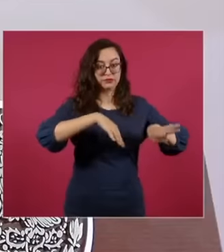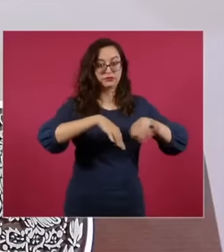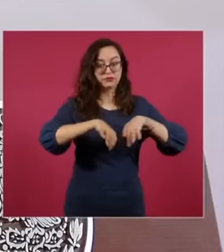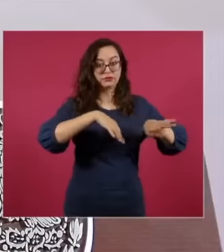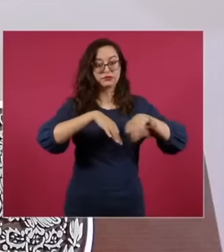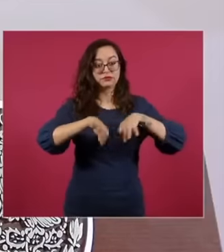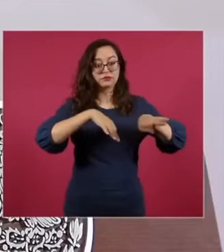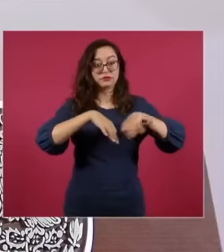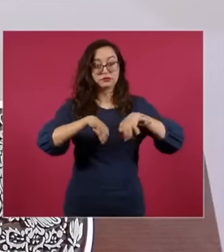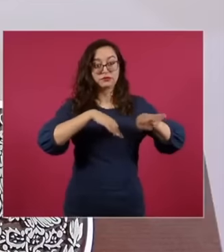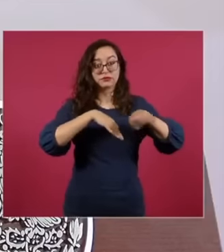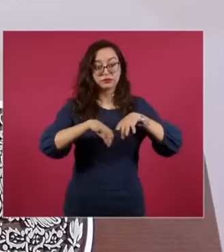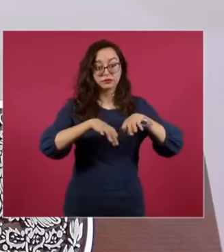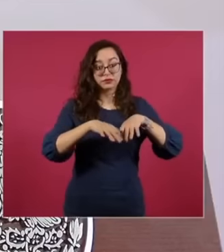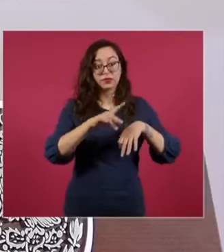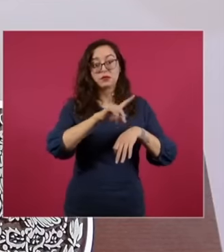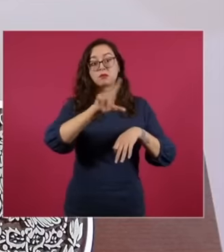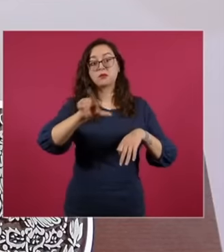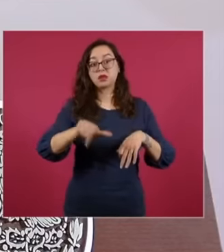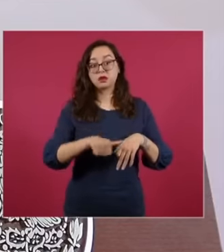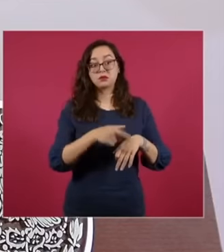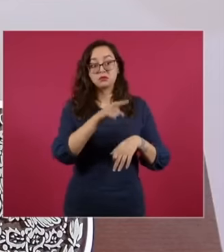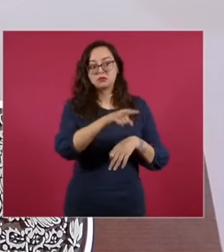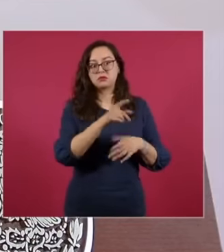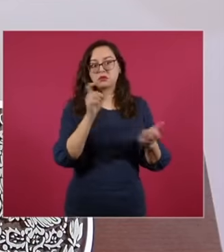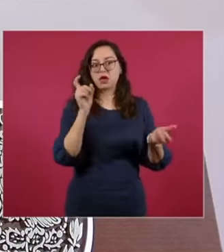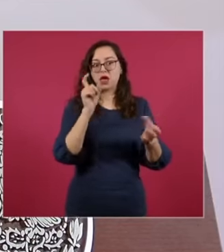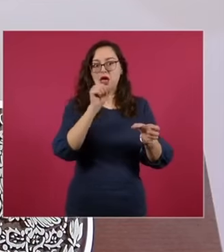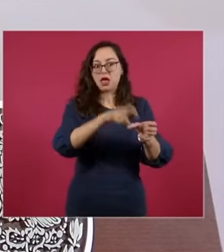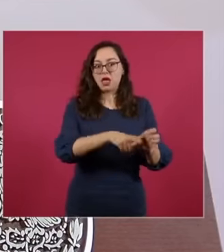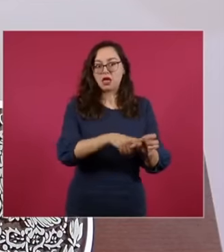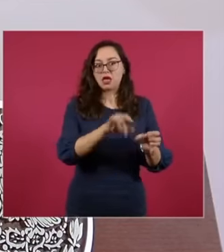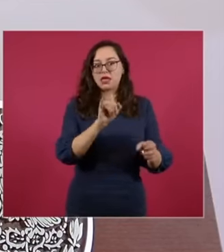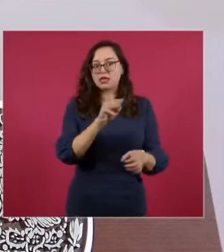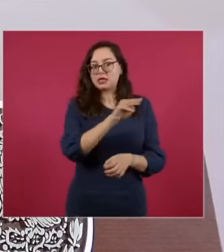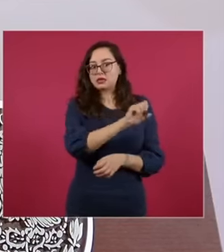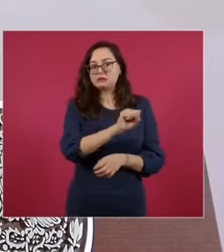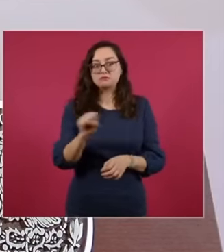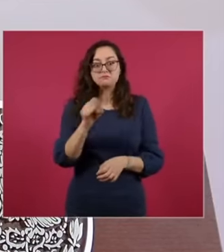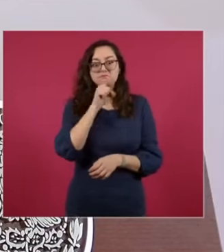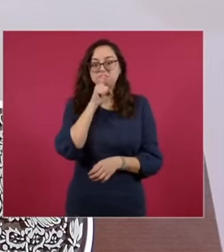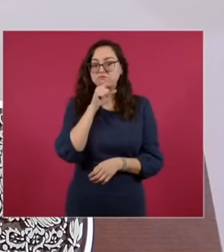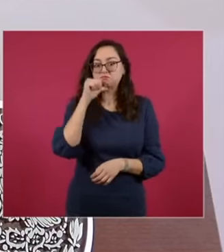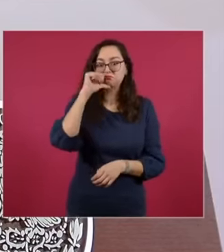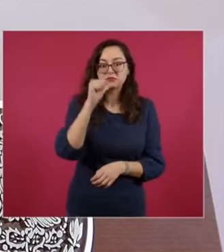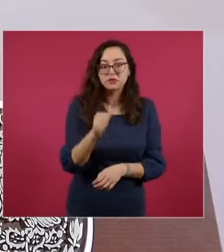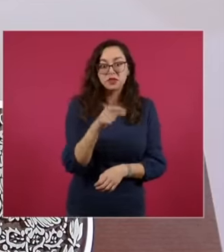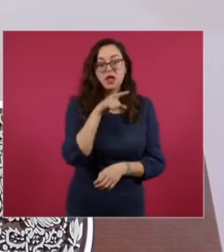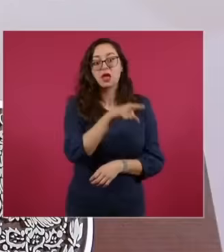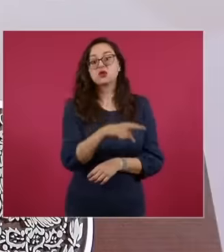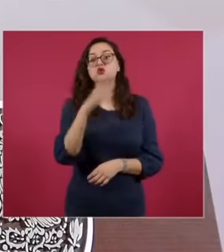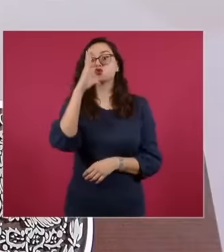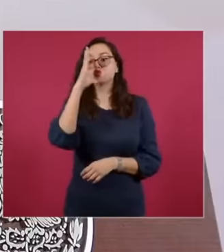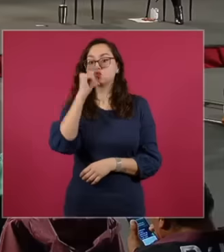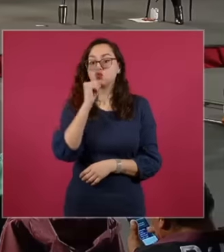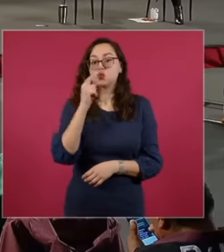but because they did not contribute and were not registered in social security, they did not have access to a pension.